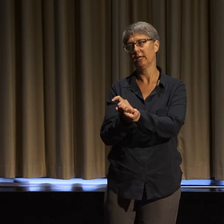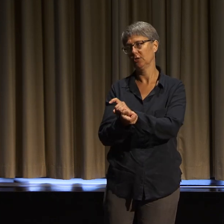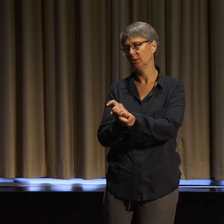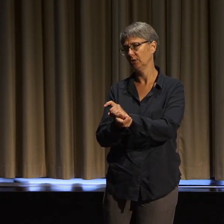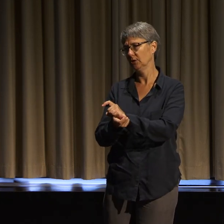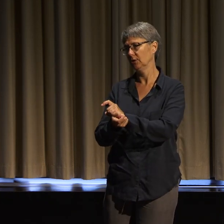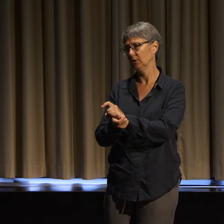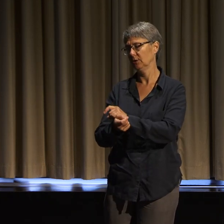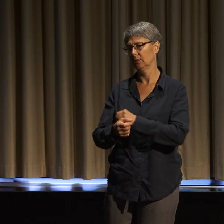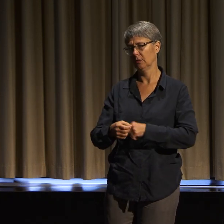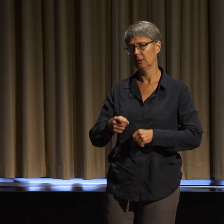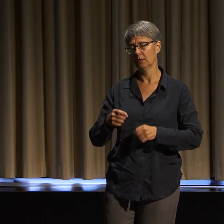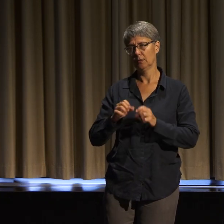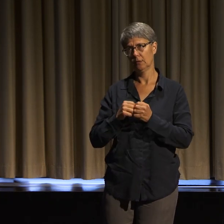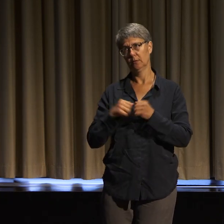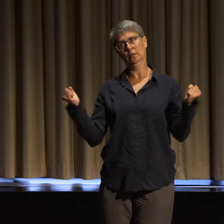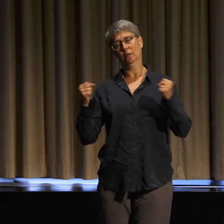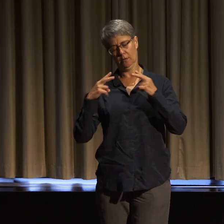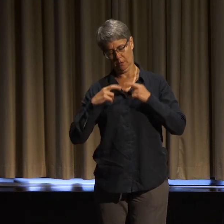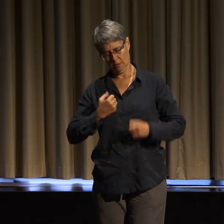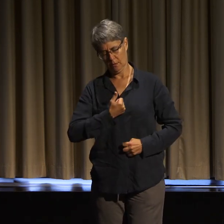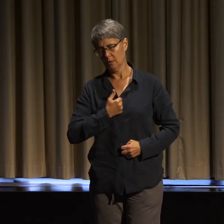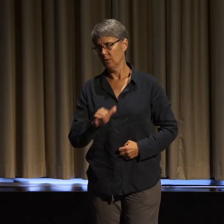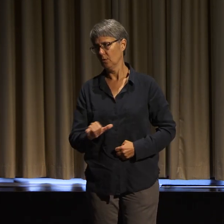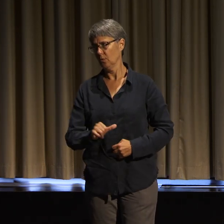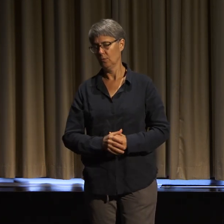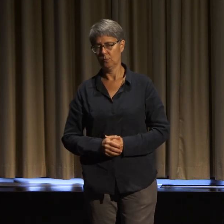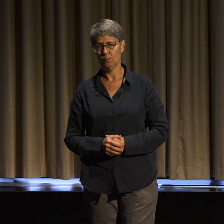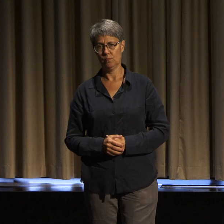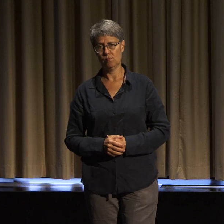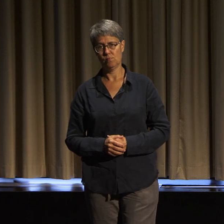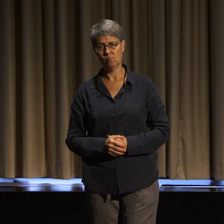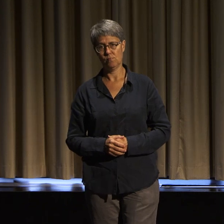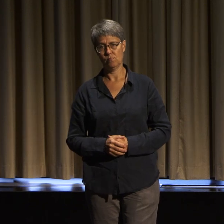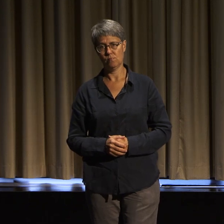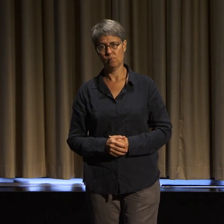in today, they often feel like tiny oases